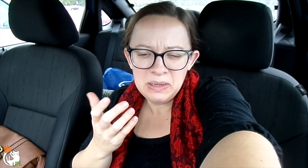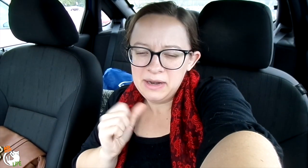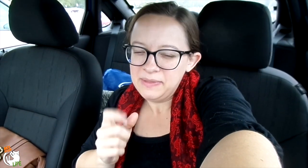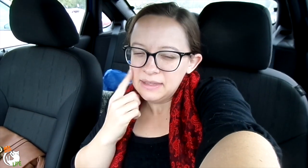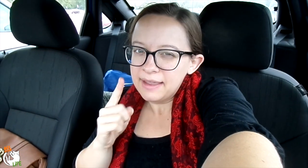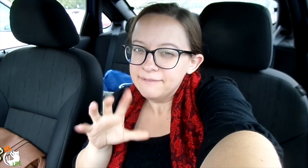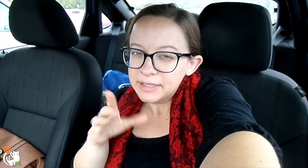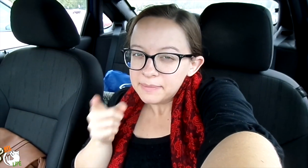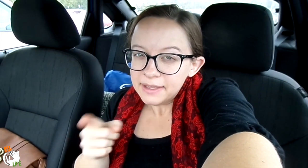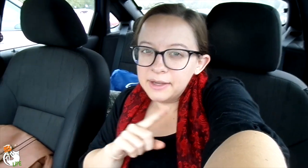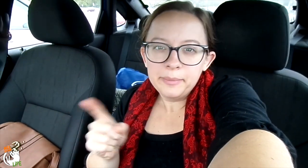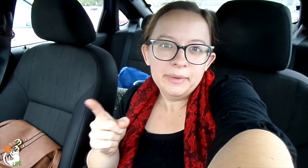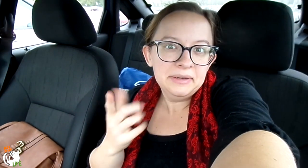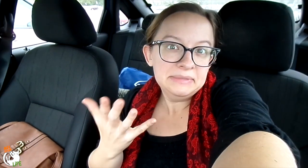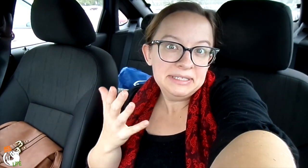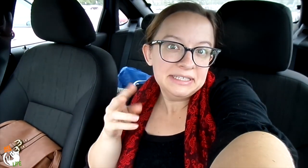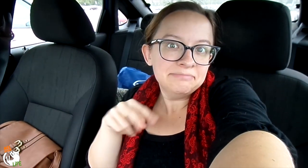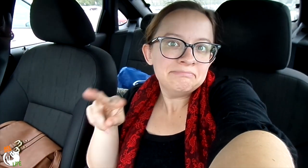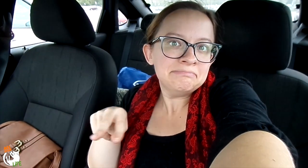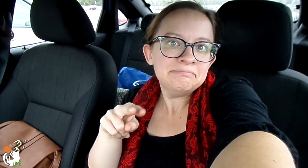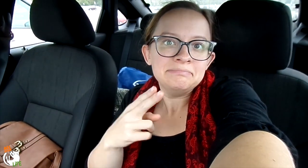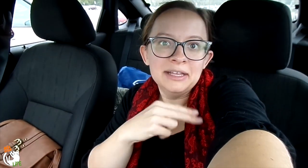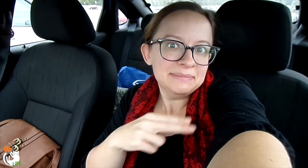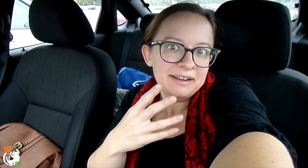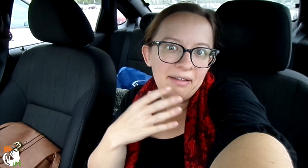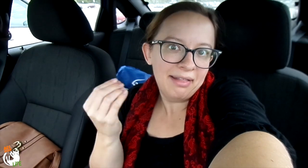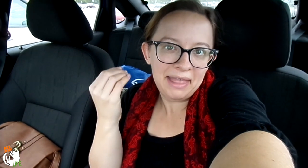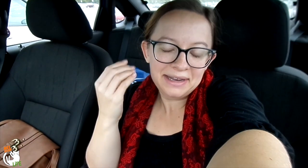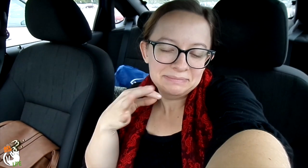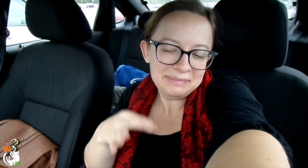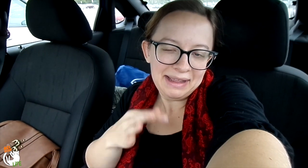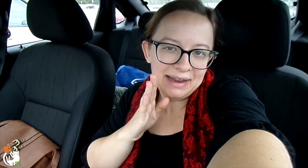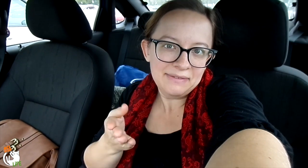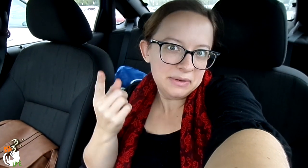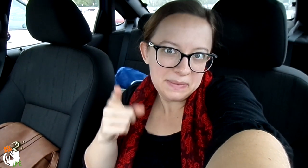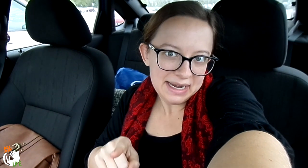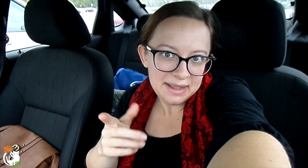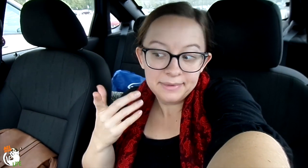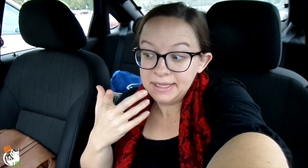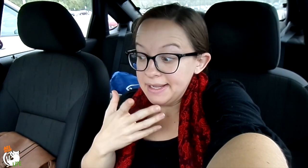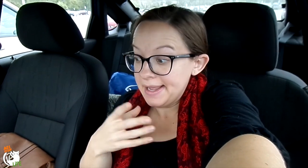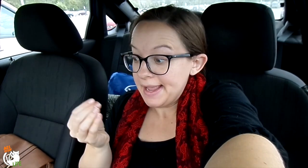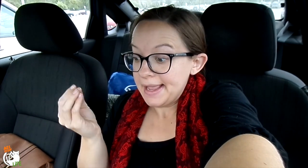We have a baby class. I don't think we can film there. Maybe we can at the hospital. I don't know.